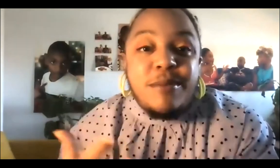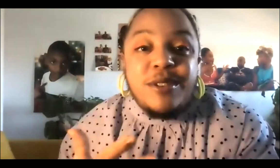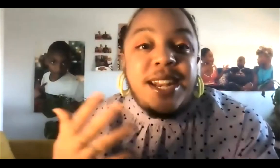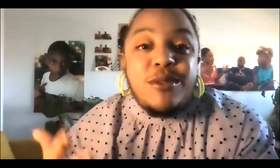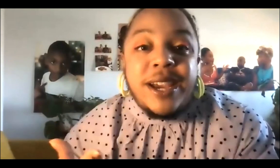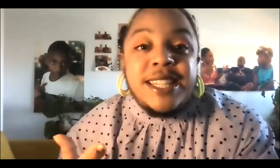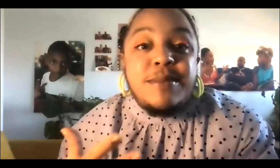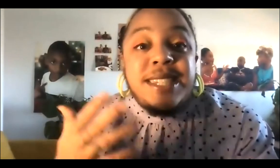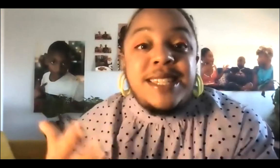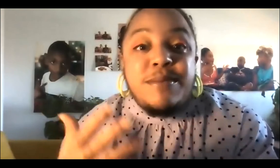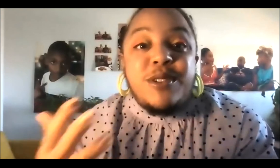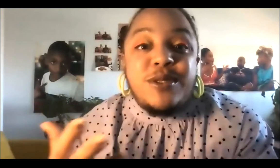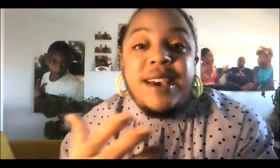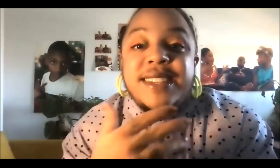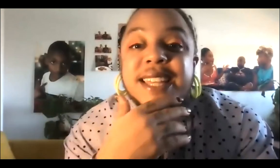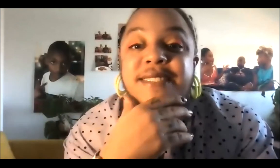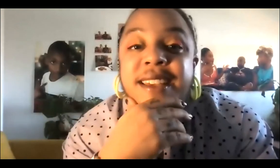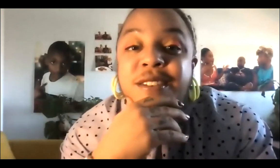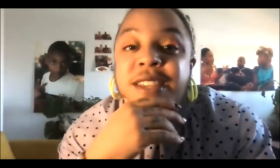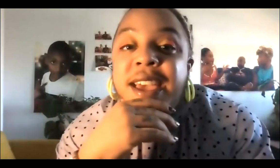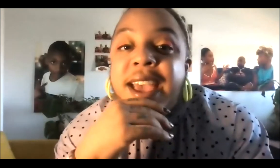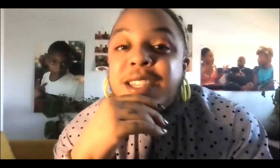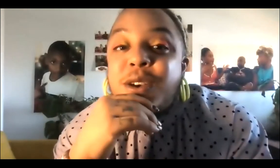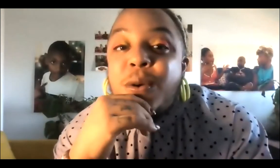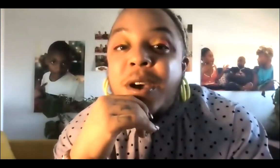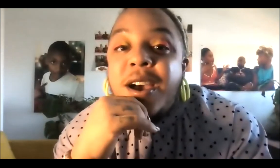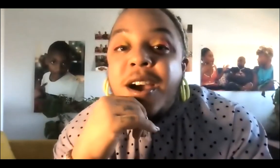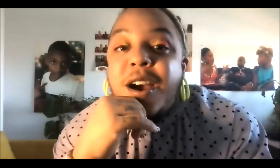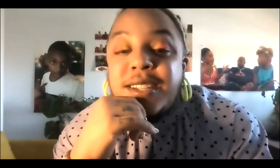animals and other organisms, systems also have these life cycles. And so, our